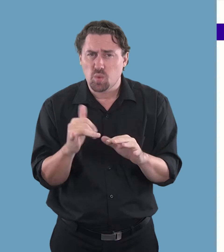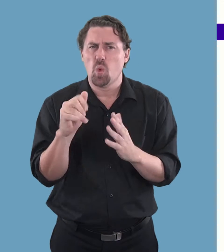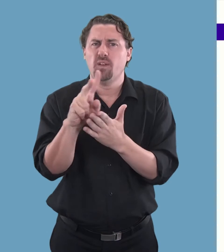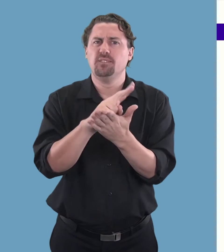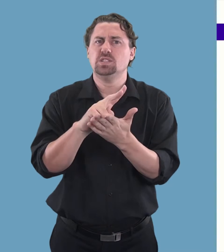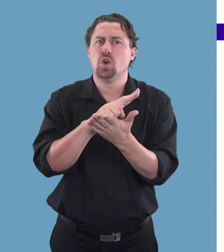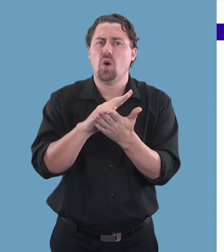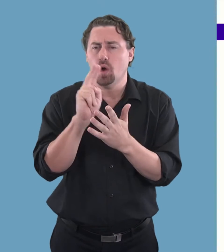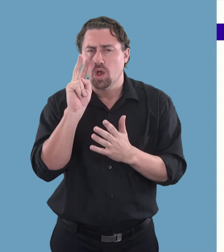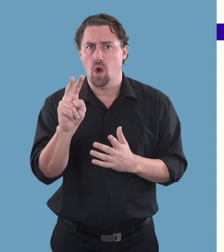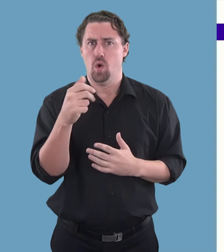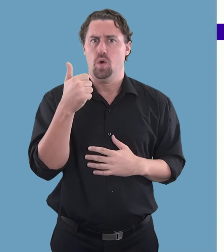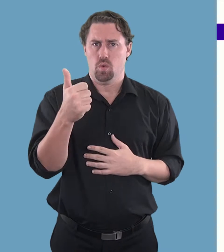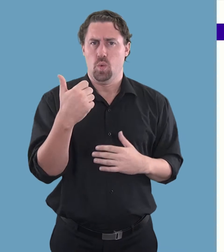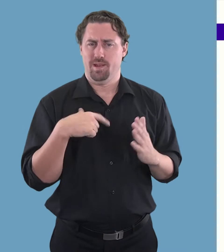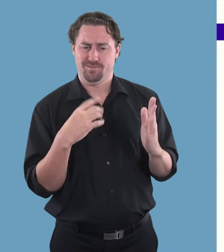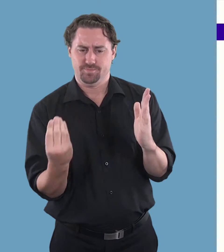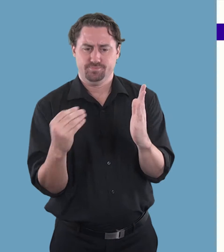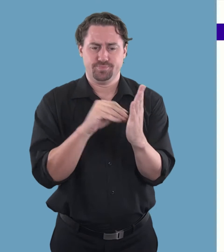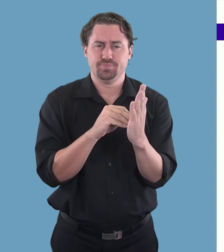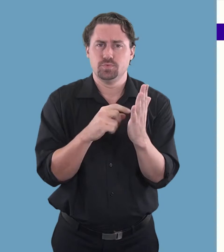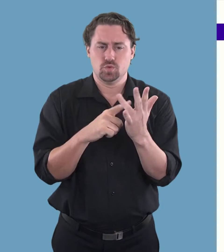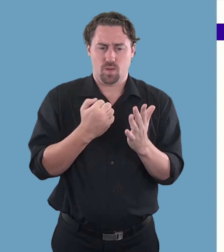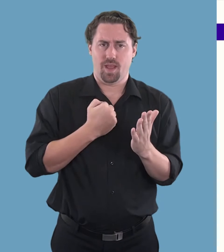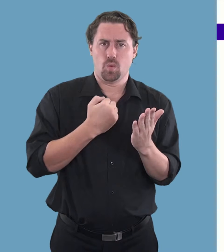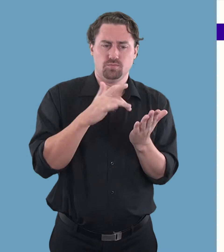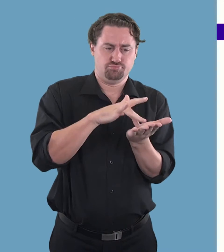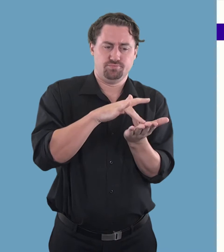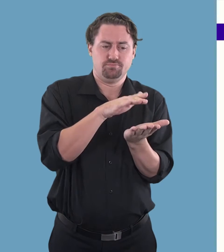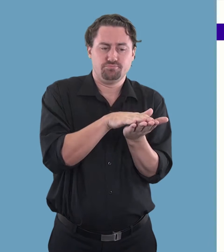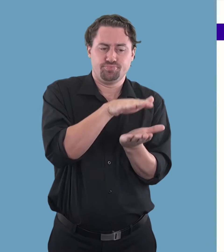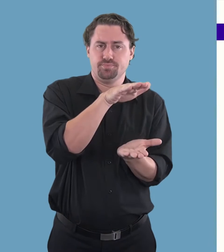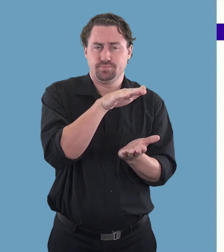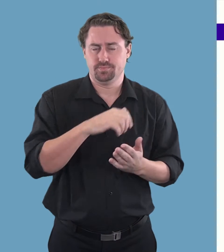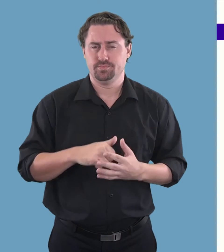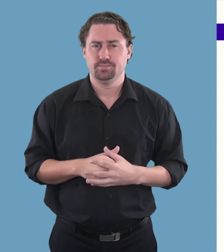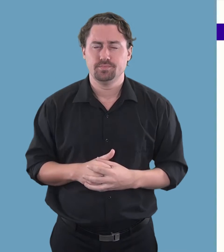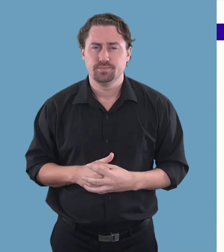(for example video or article)